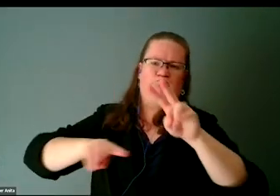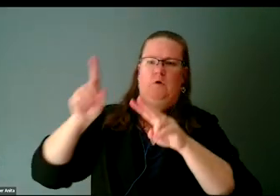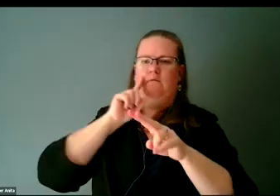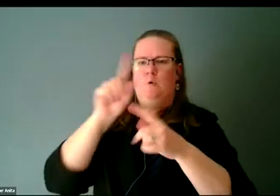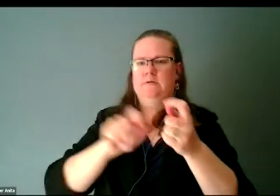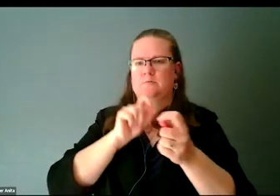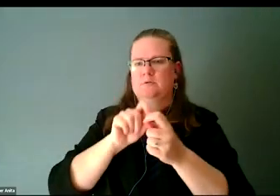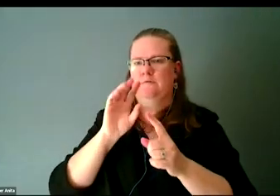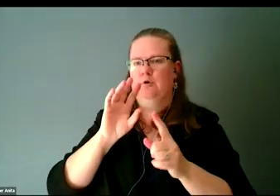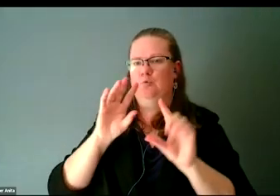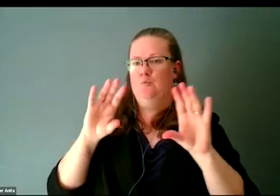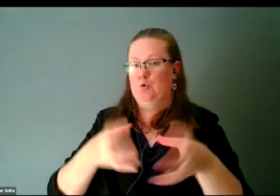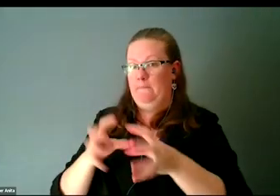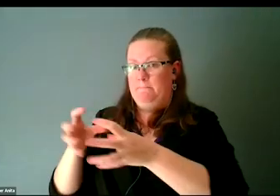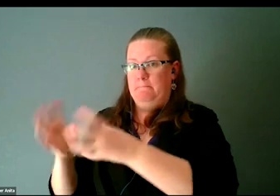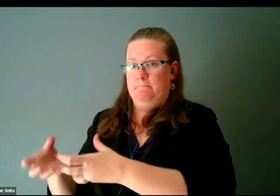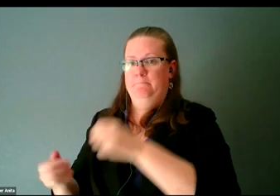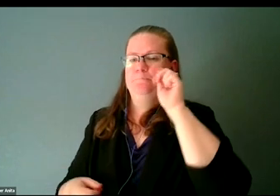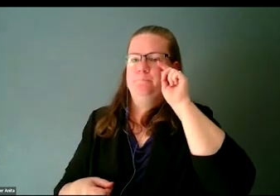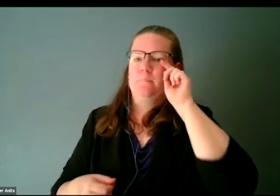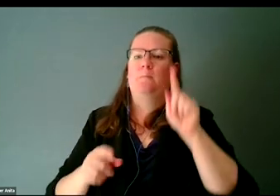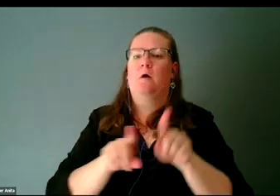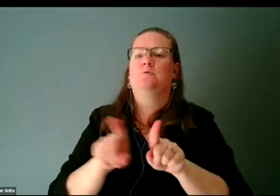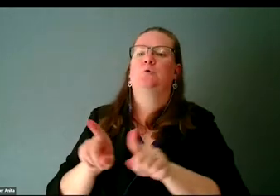and what are the main things that that certain group contributes.